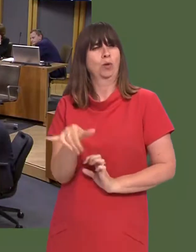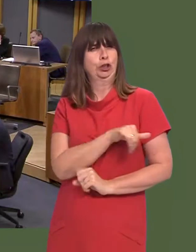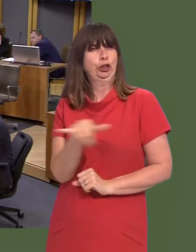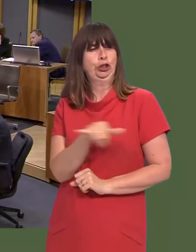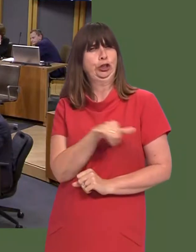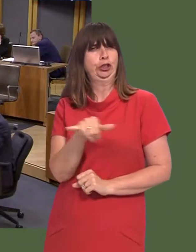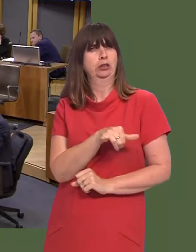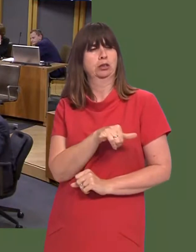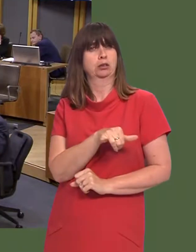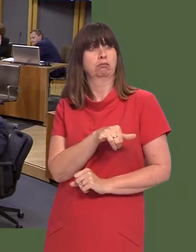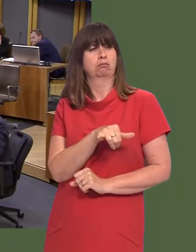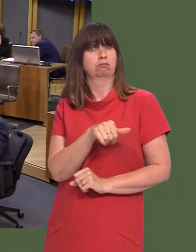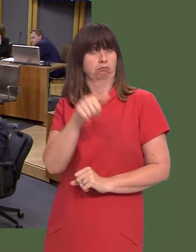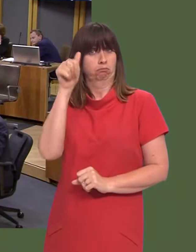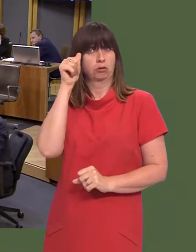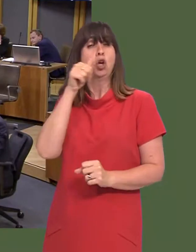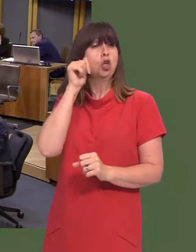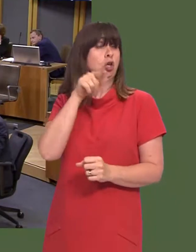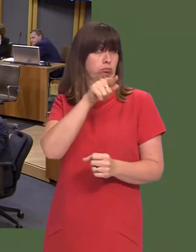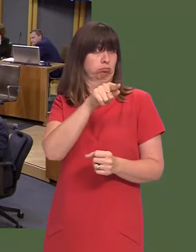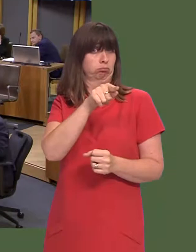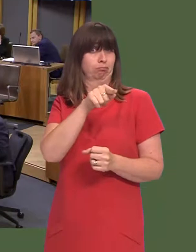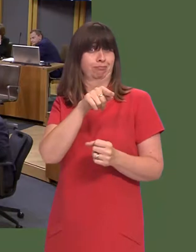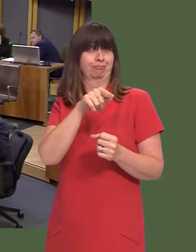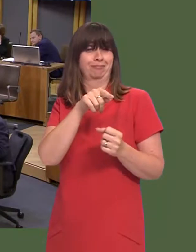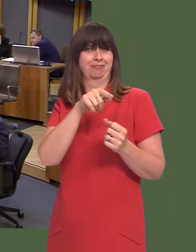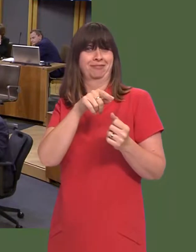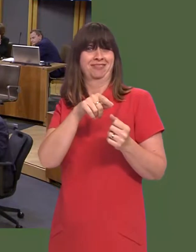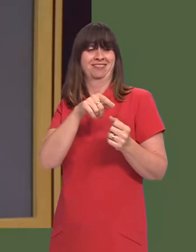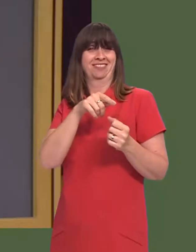I believe that the First Minister accepts that we are going to leave the single market,